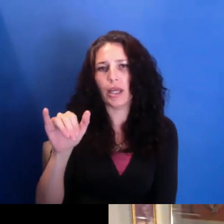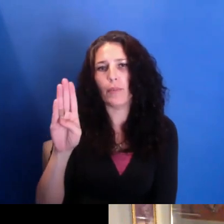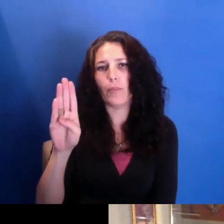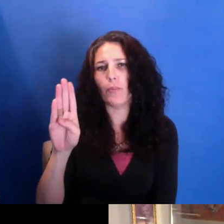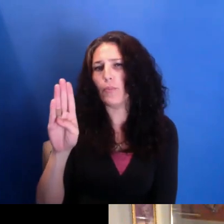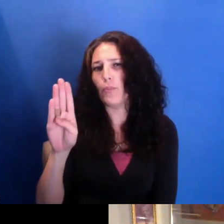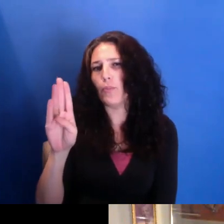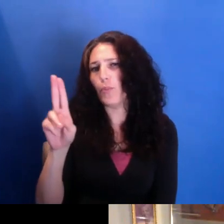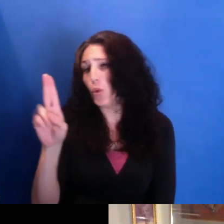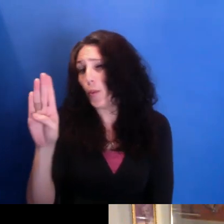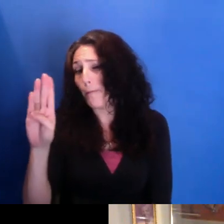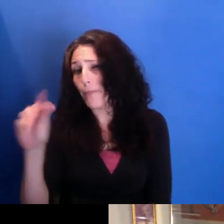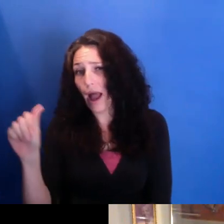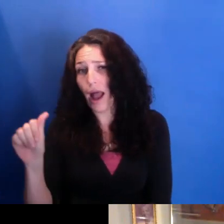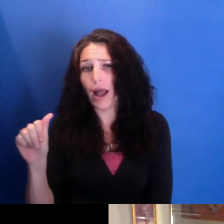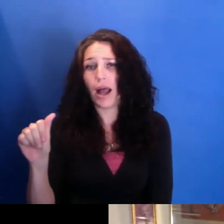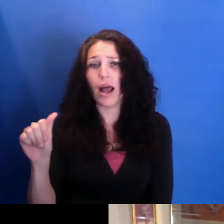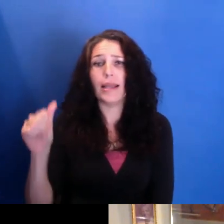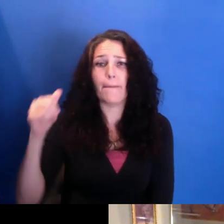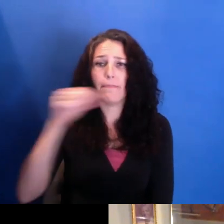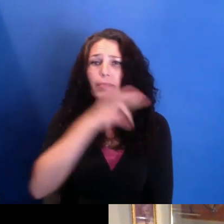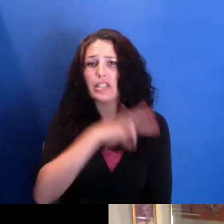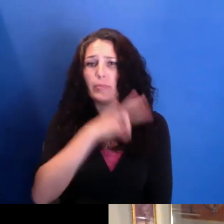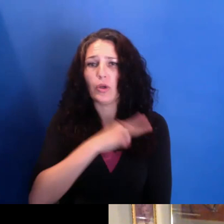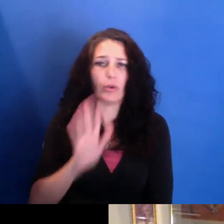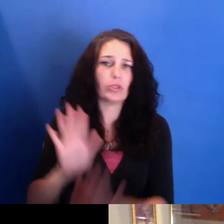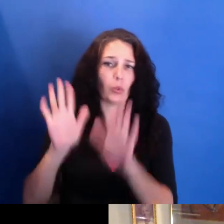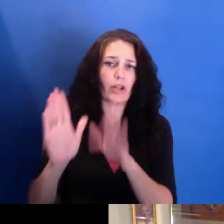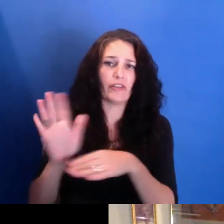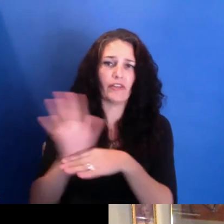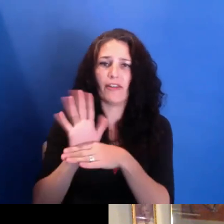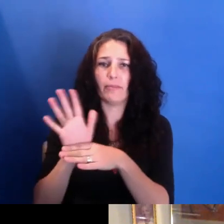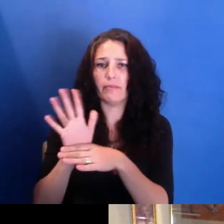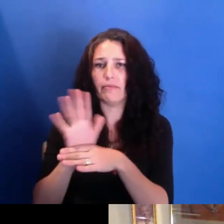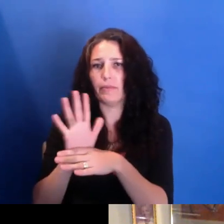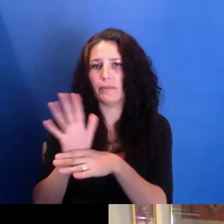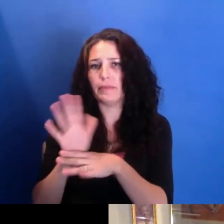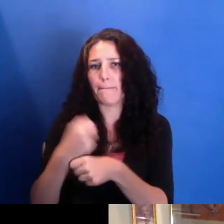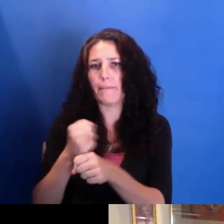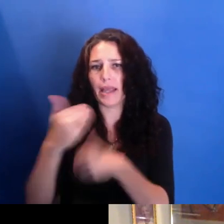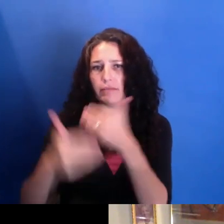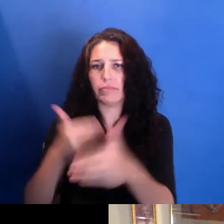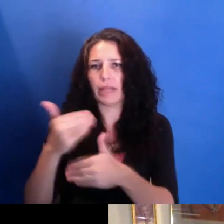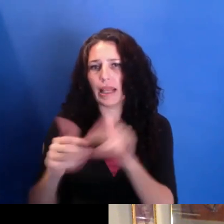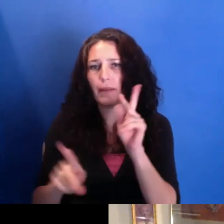in Pittsburgh, was making, where people are-- are looking at big issues and their--